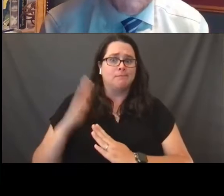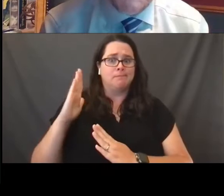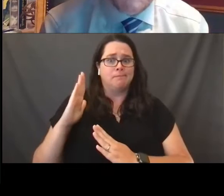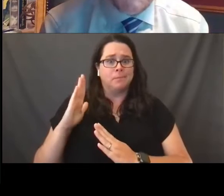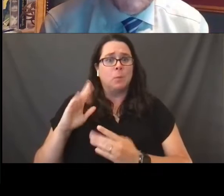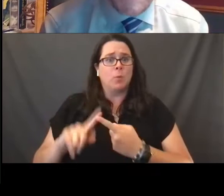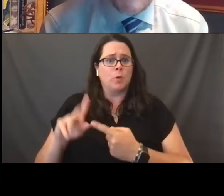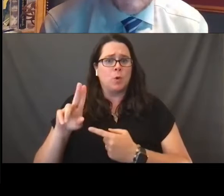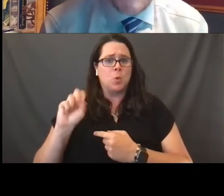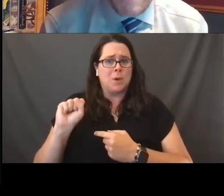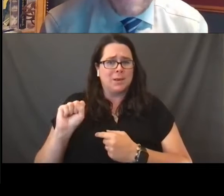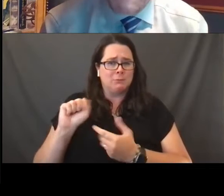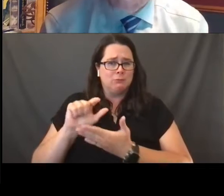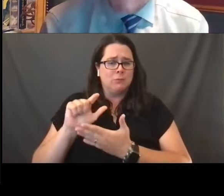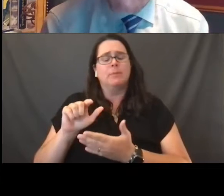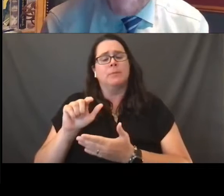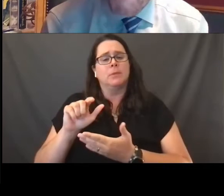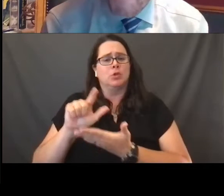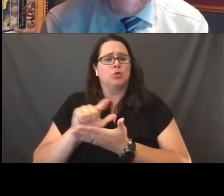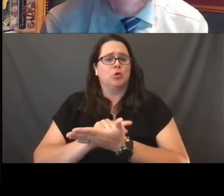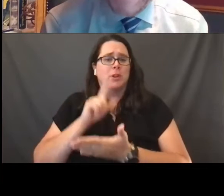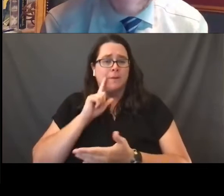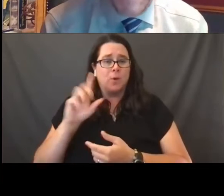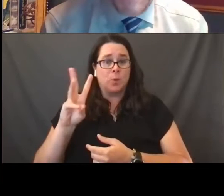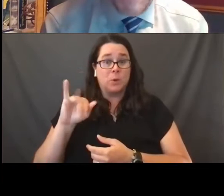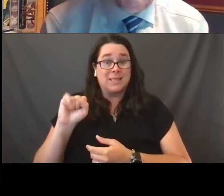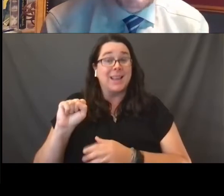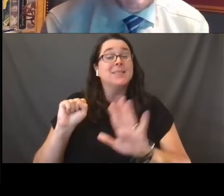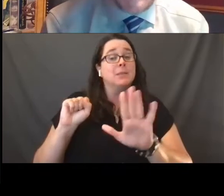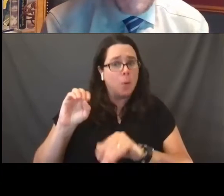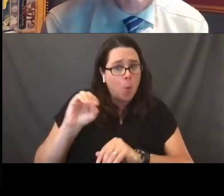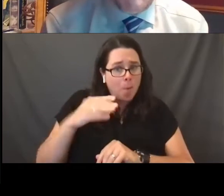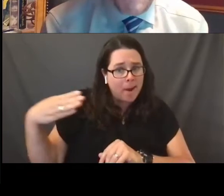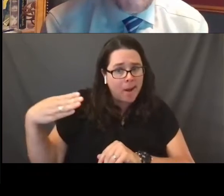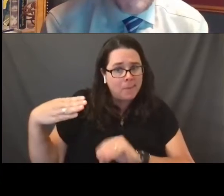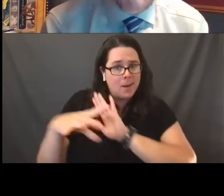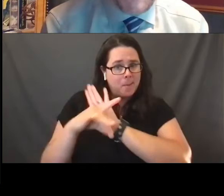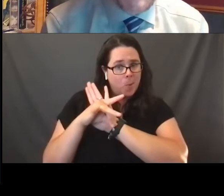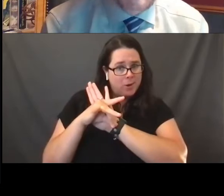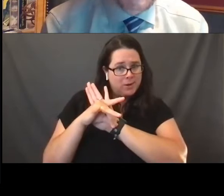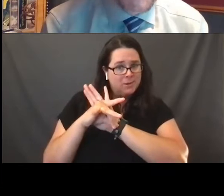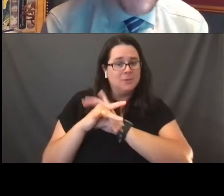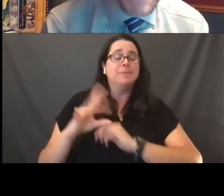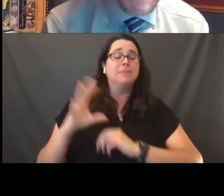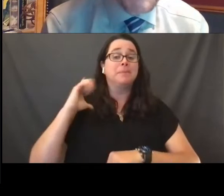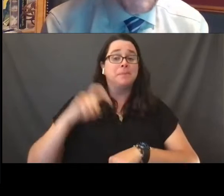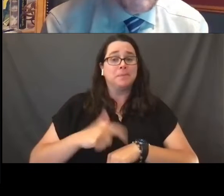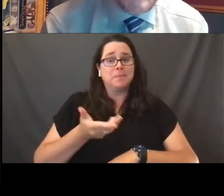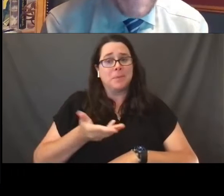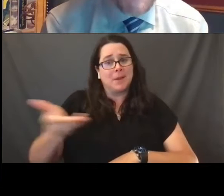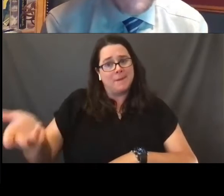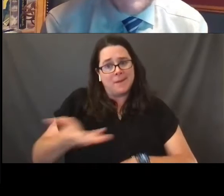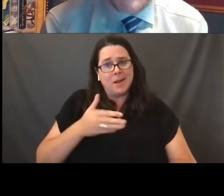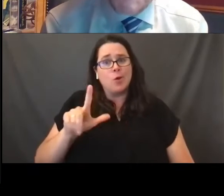for the Eastern District of Wisconsin, an Obama appointee was the time that we invited Loree and her staff